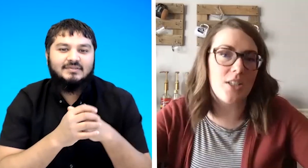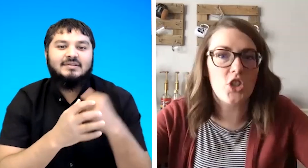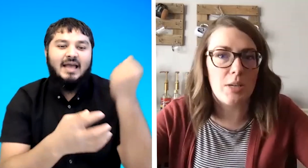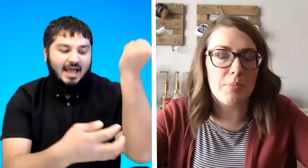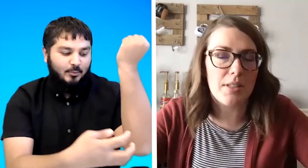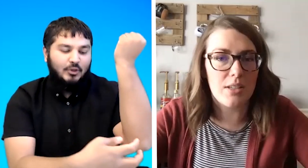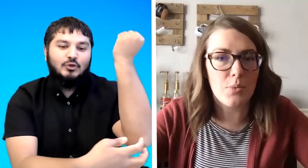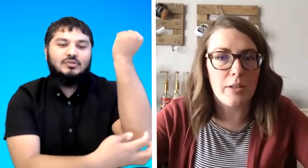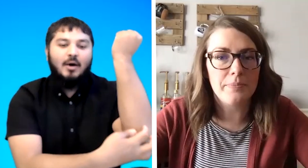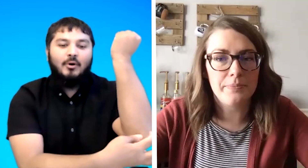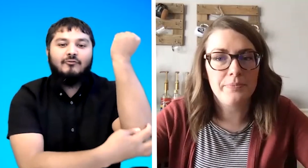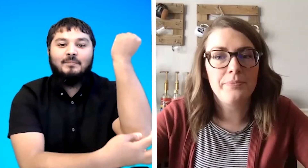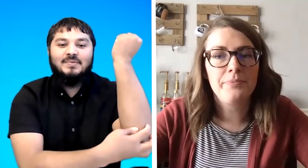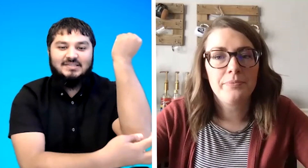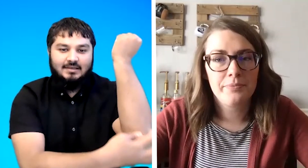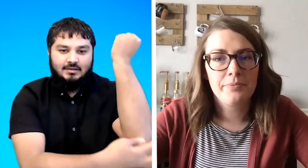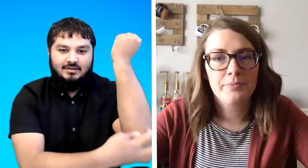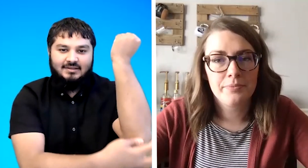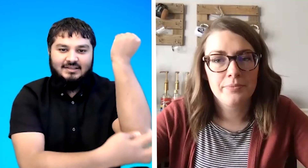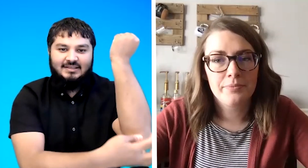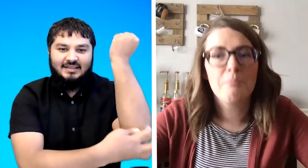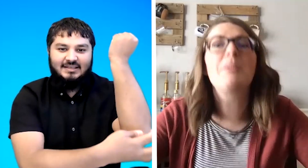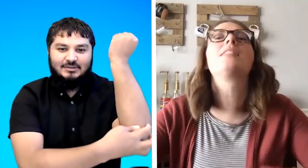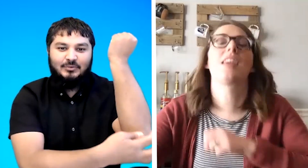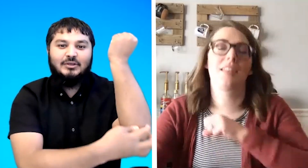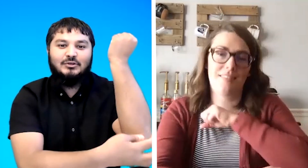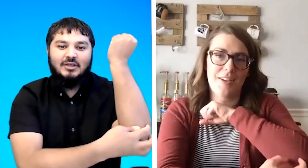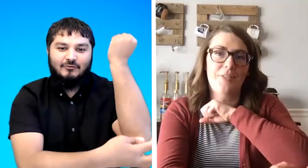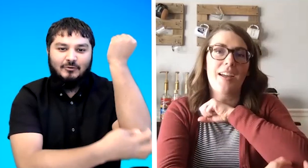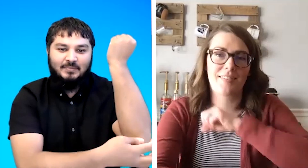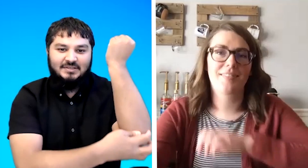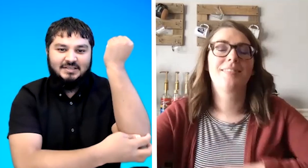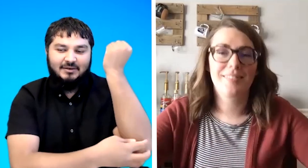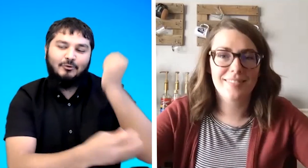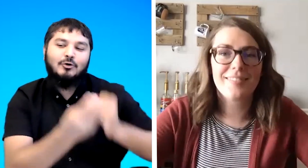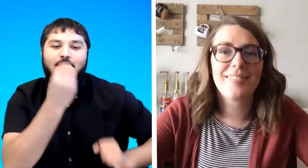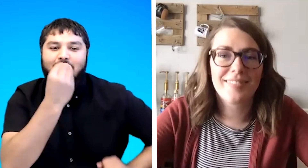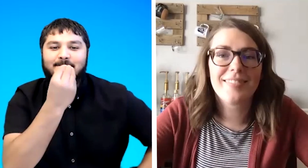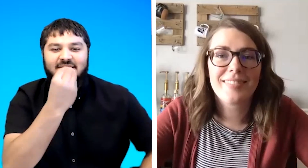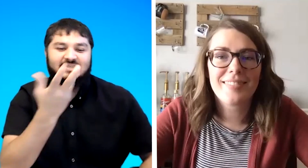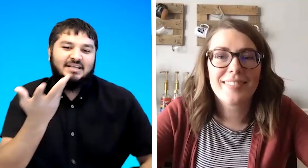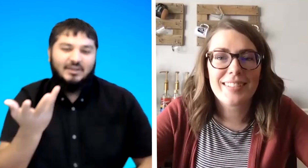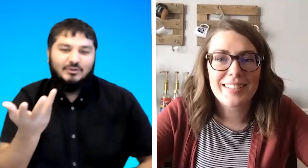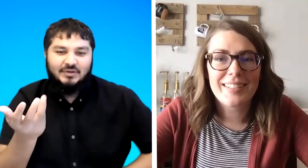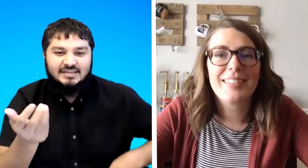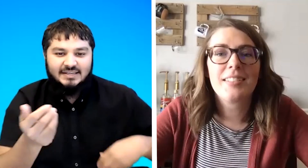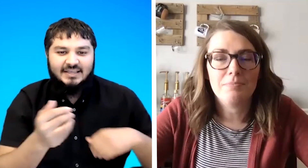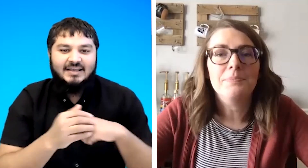chips and we use that one for biscuit basically we use that biscuit oh biscuit like you're eating